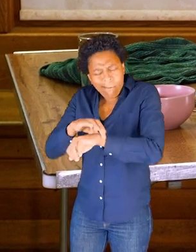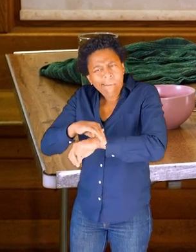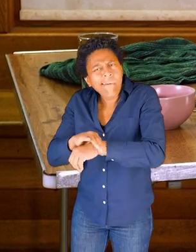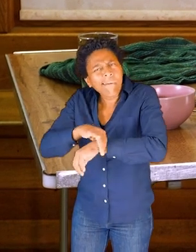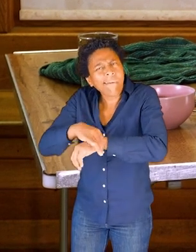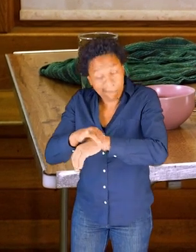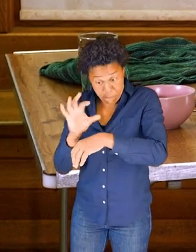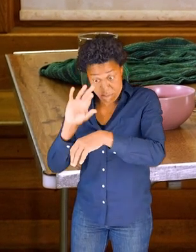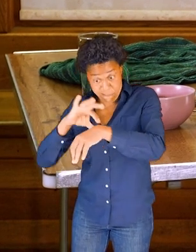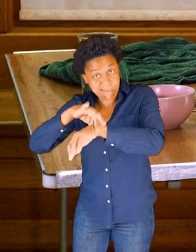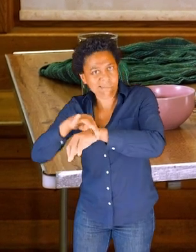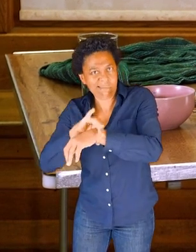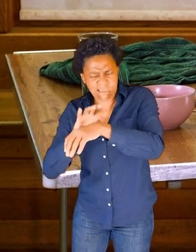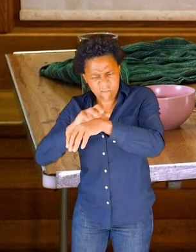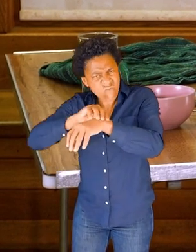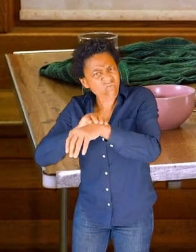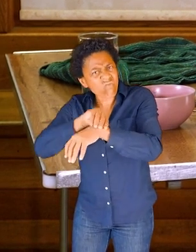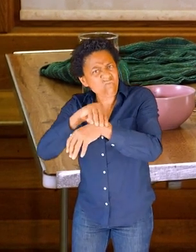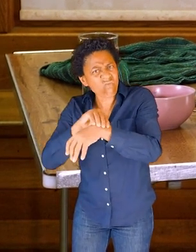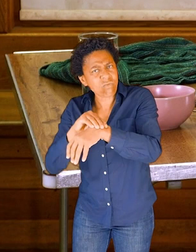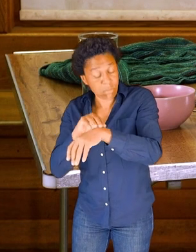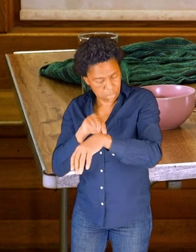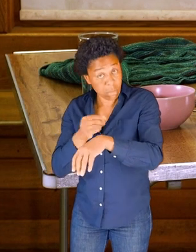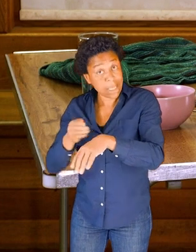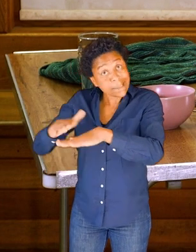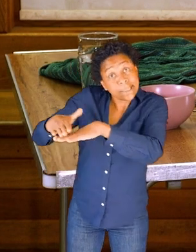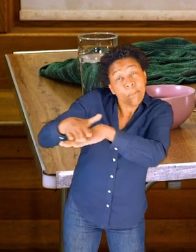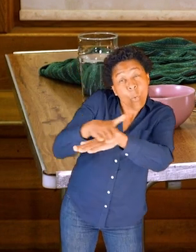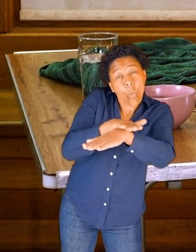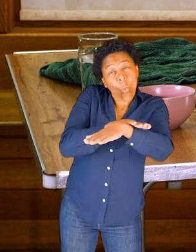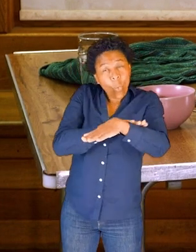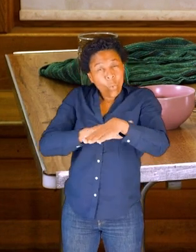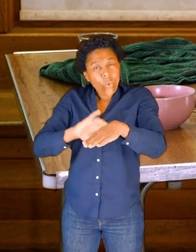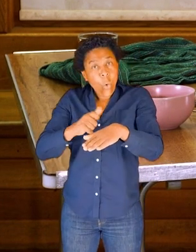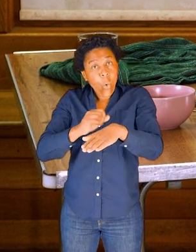Is your bone smooth? Or perhaps it has some lumps and bumps?